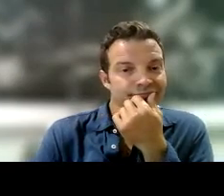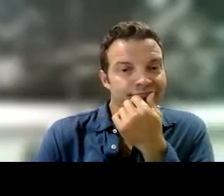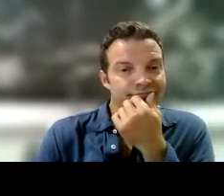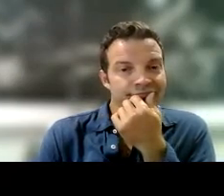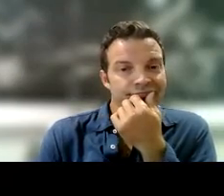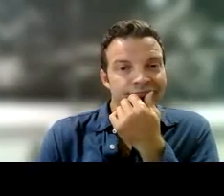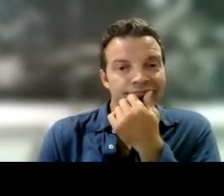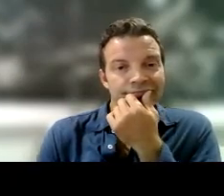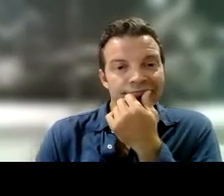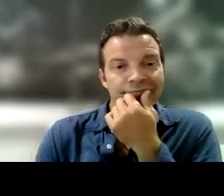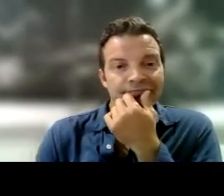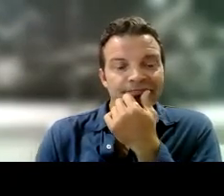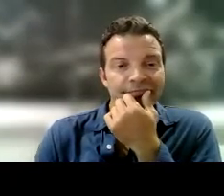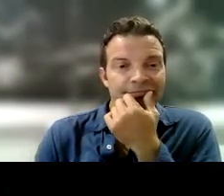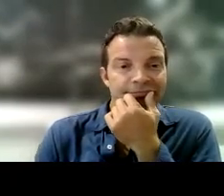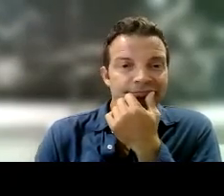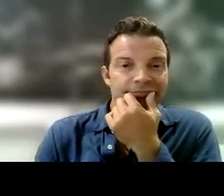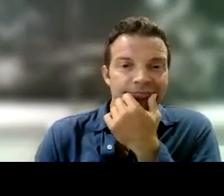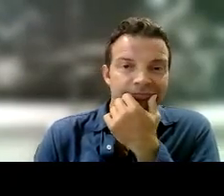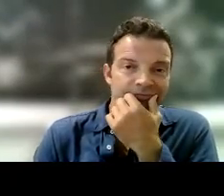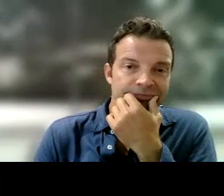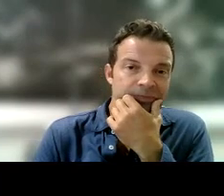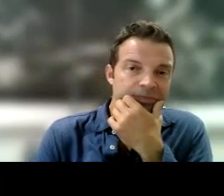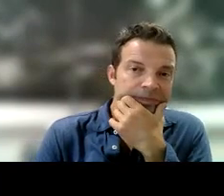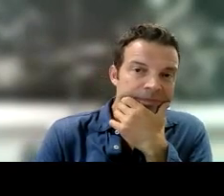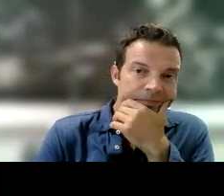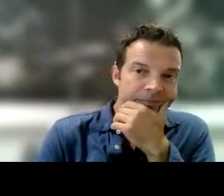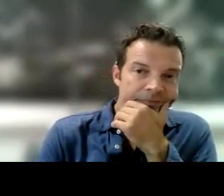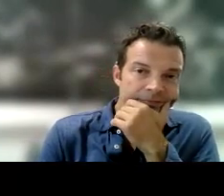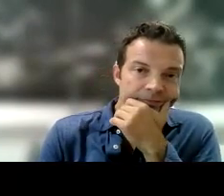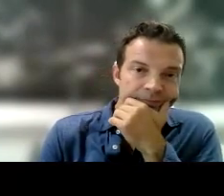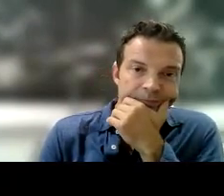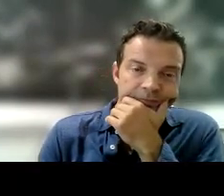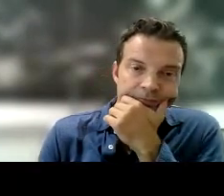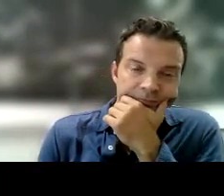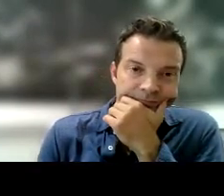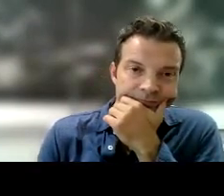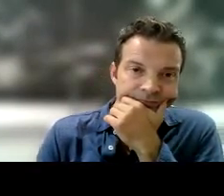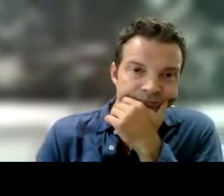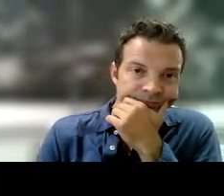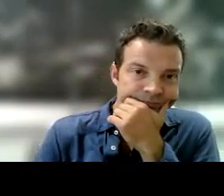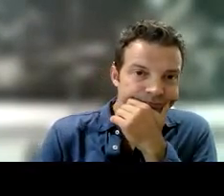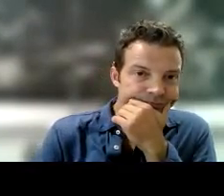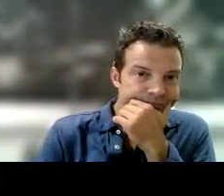And it feels like the weight of the world Is gonna break you down